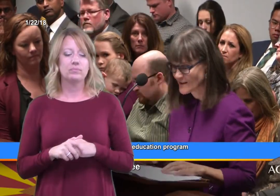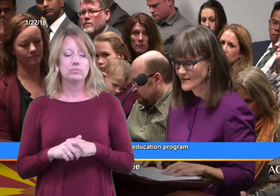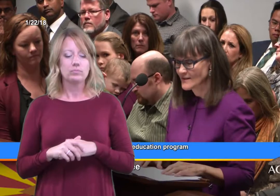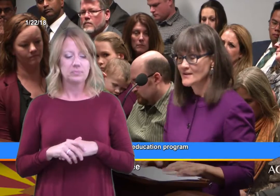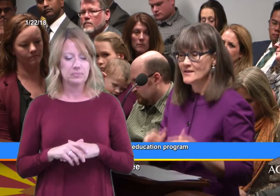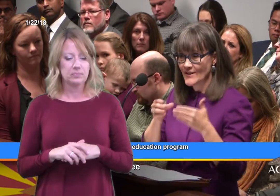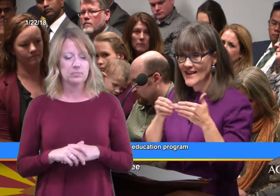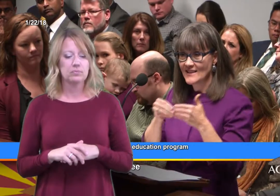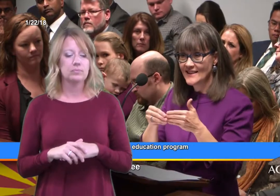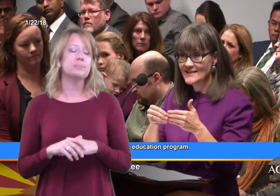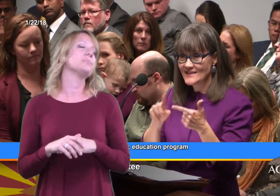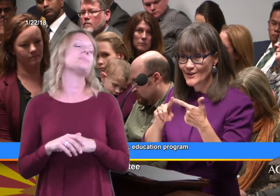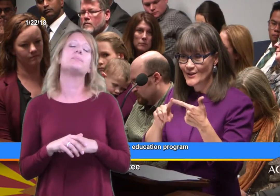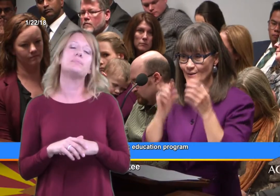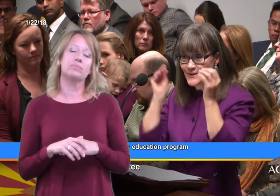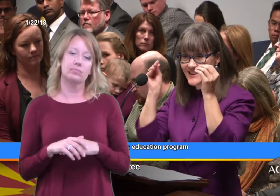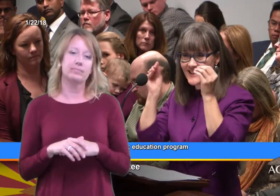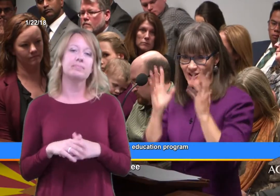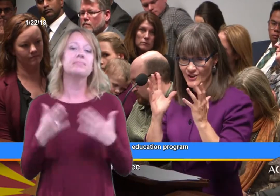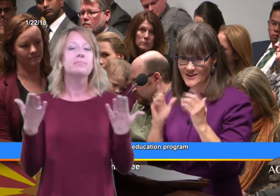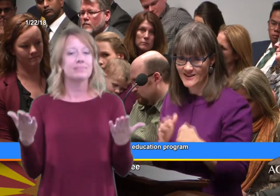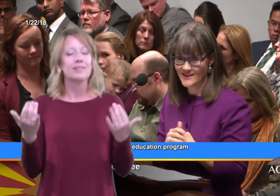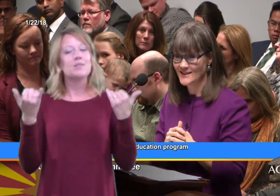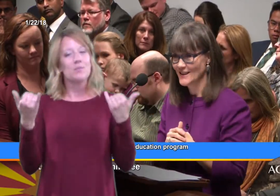So that leads us to the teachers.